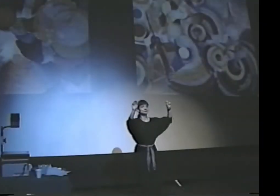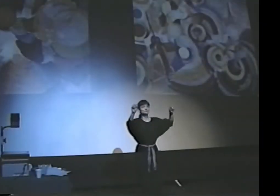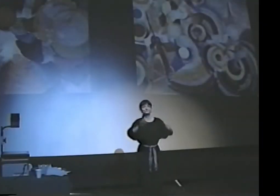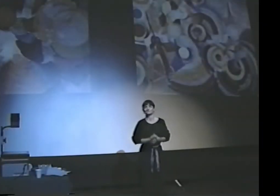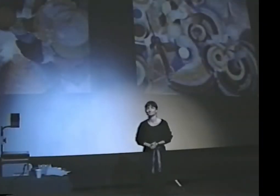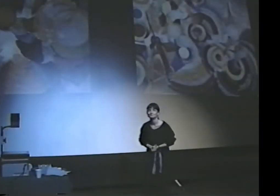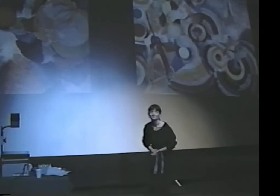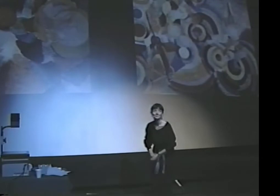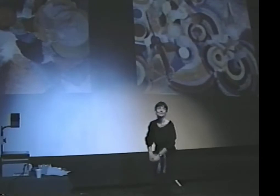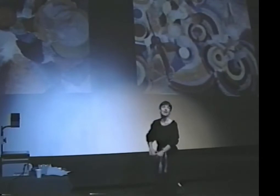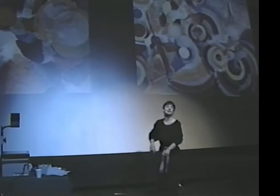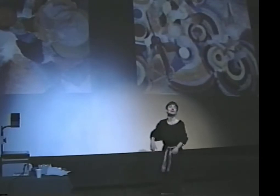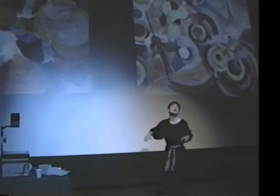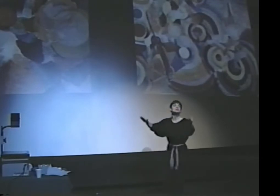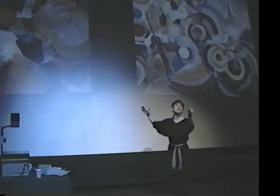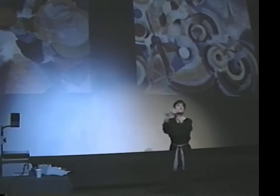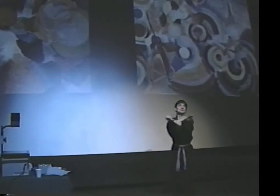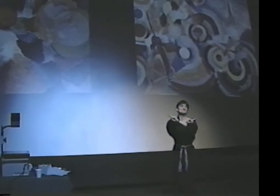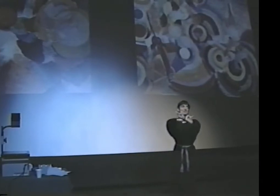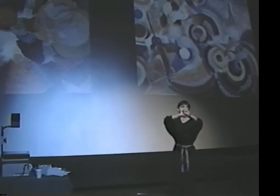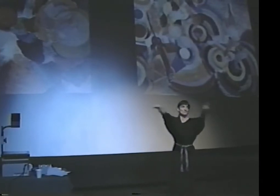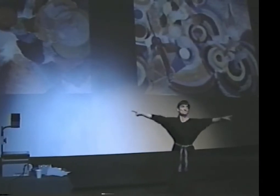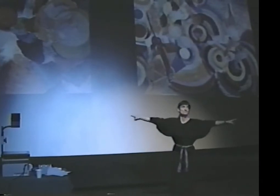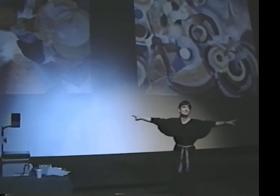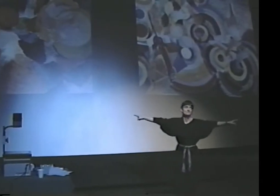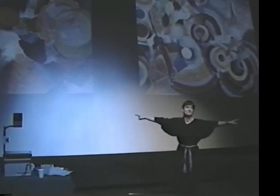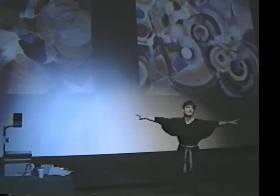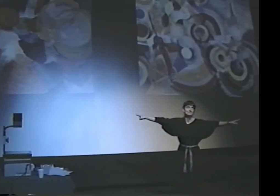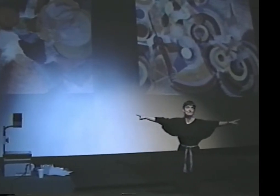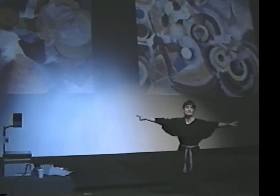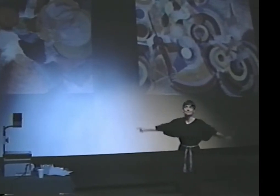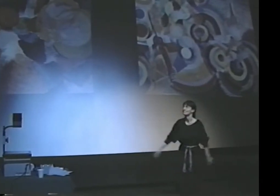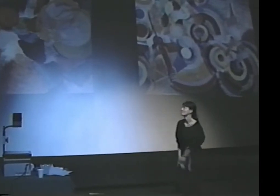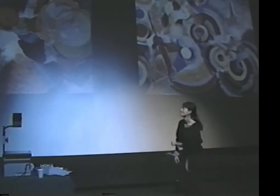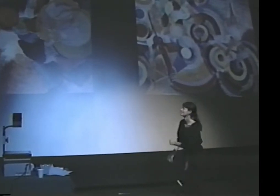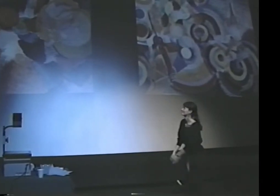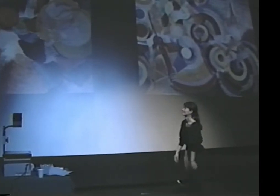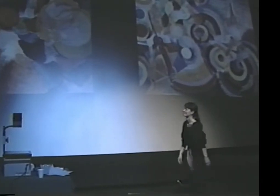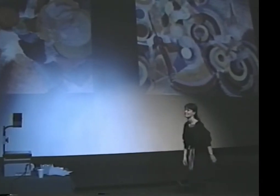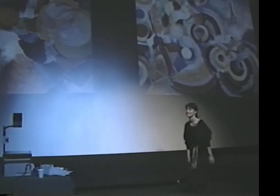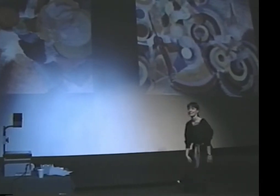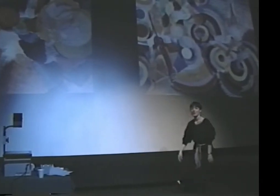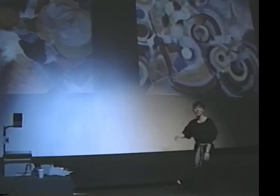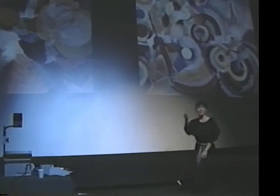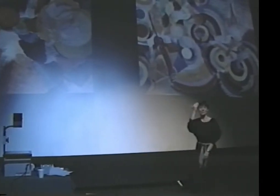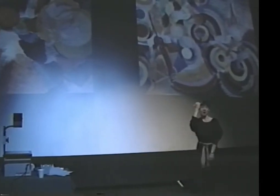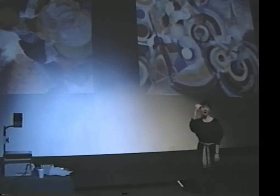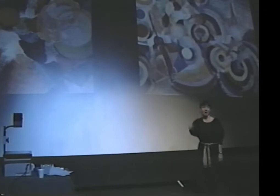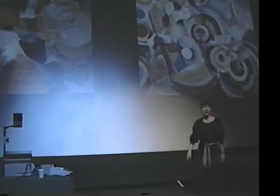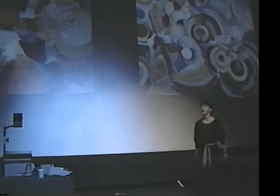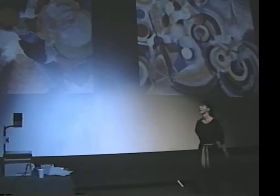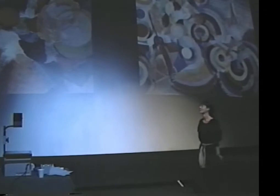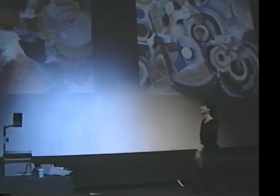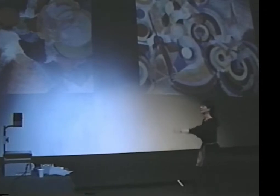MOST OF THE PEOPLE ARE SAYING YES. COMPLETELY DIFFERENT AGAIN.